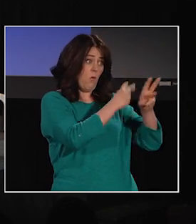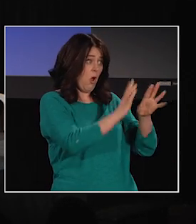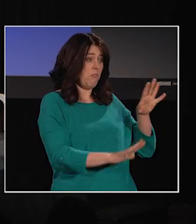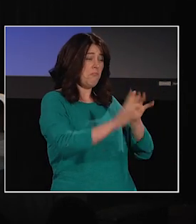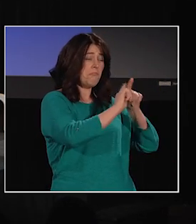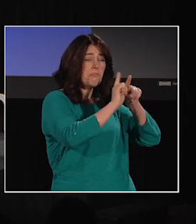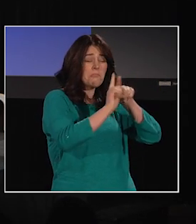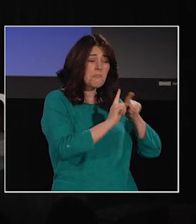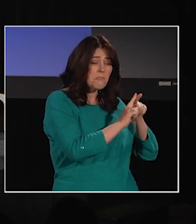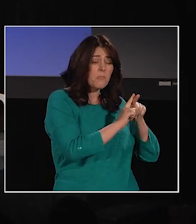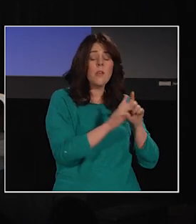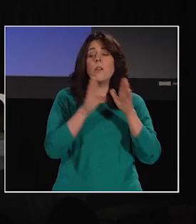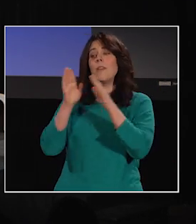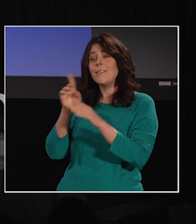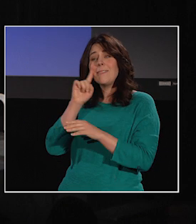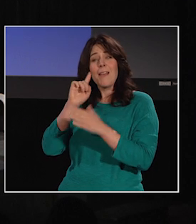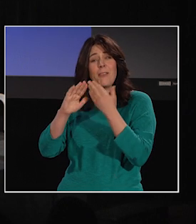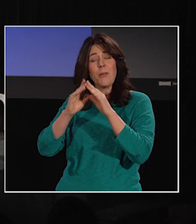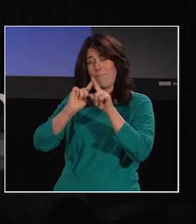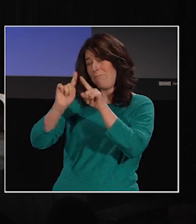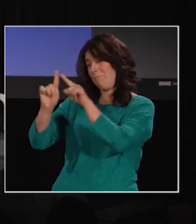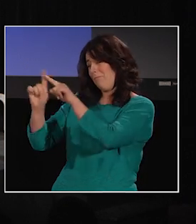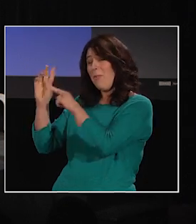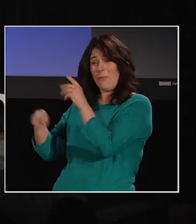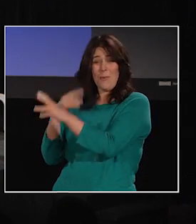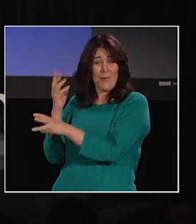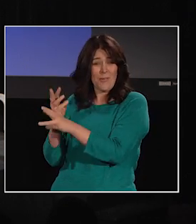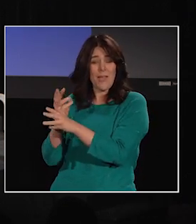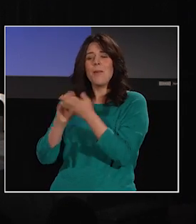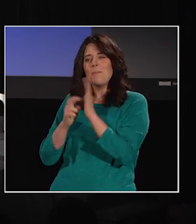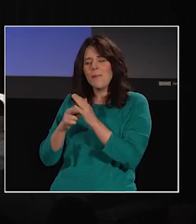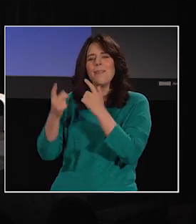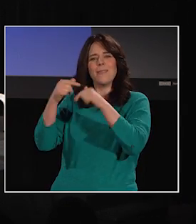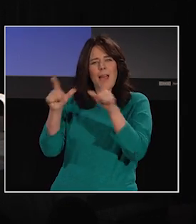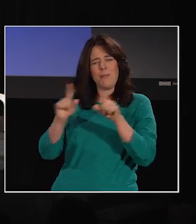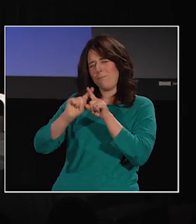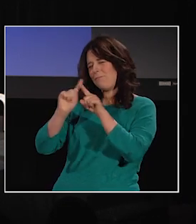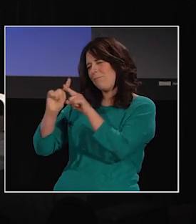there are many different communities of Deaf people who use a variety of different signed languages.